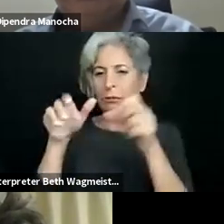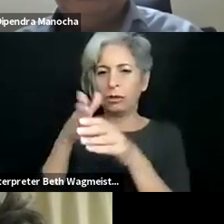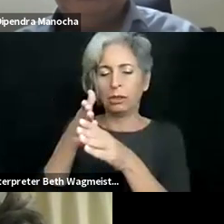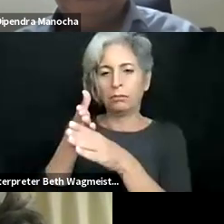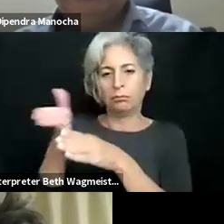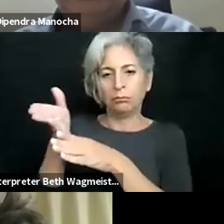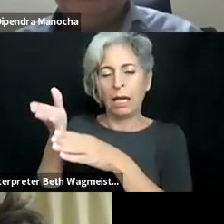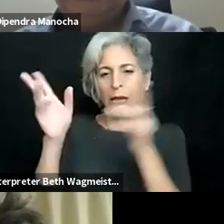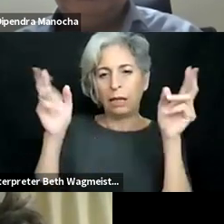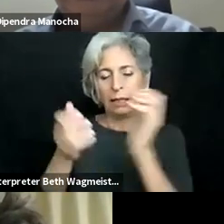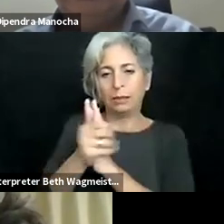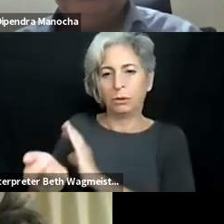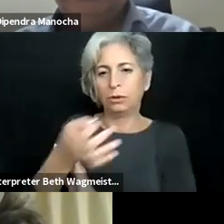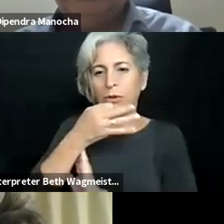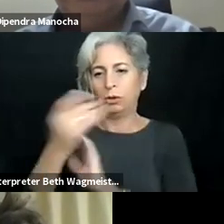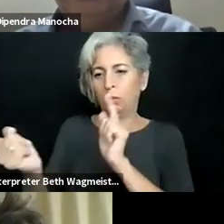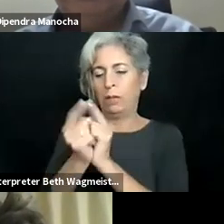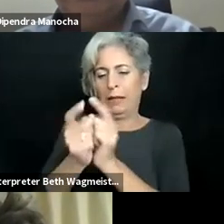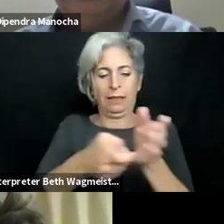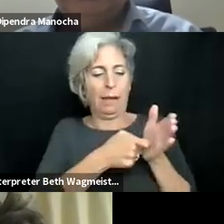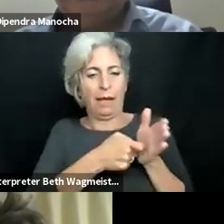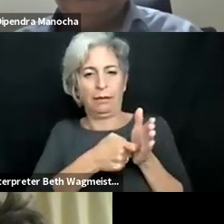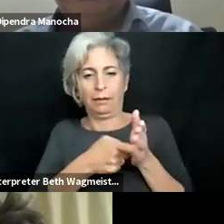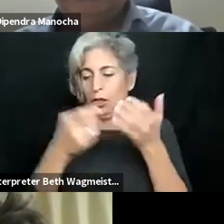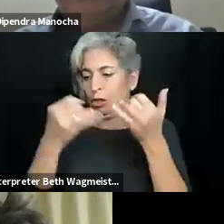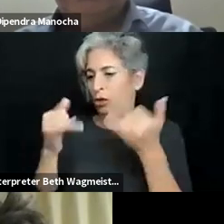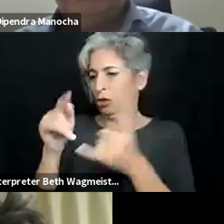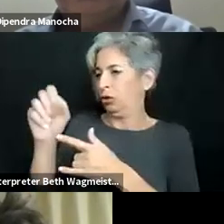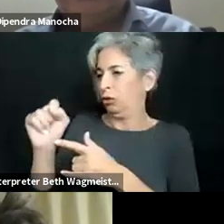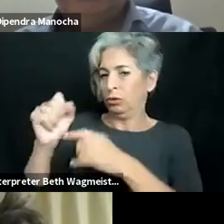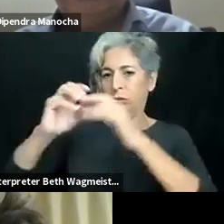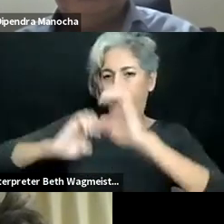is on the rise. Frankly speaking, we do not have enough